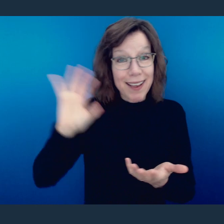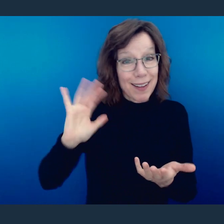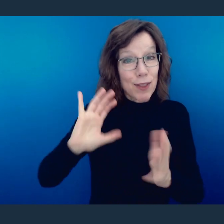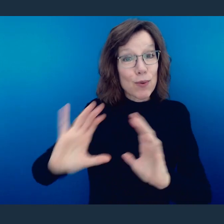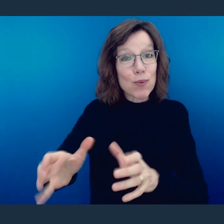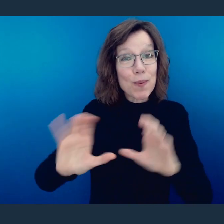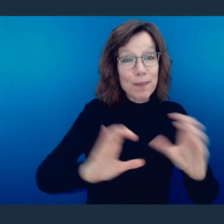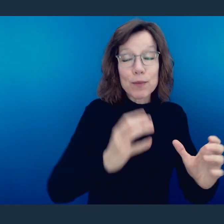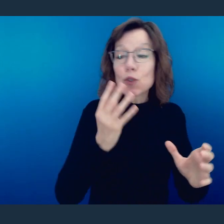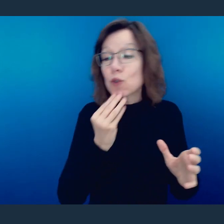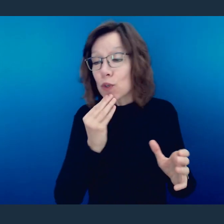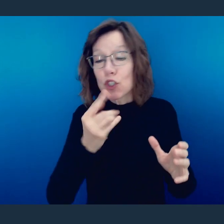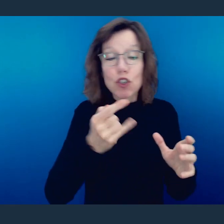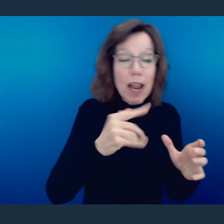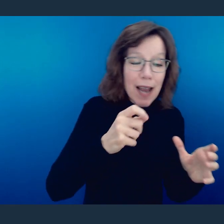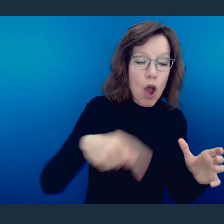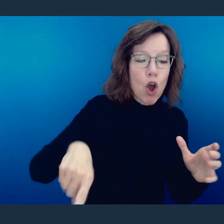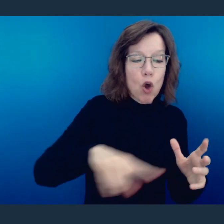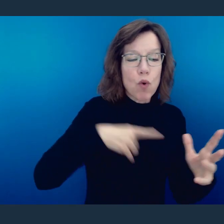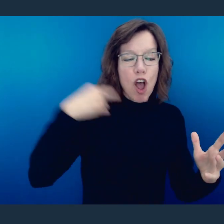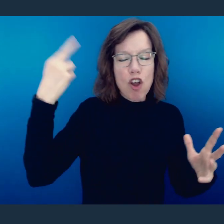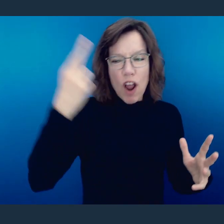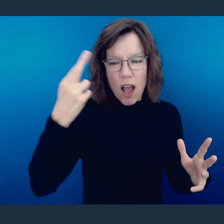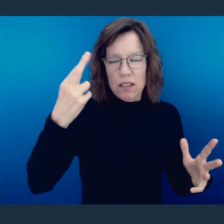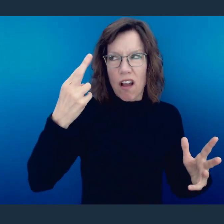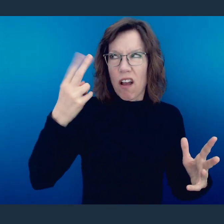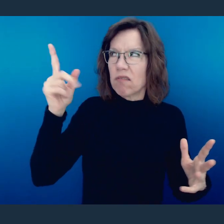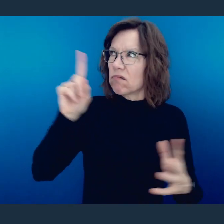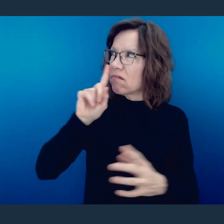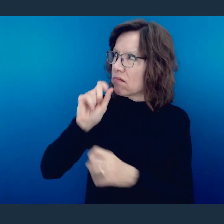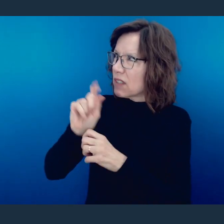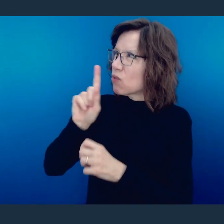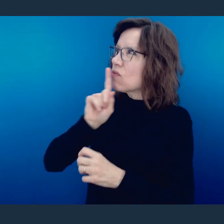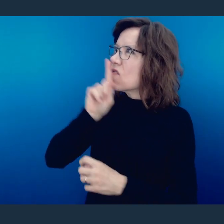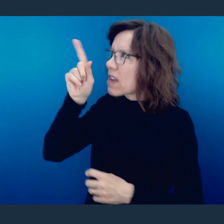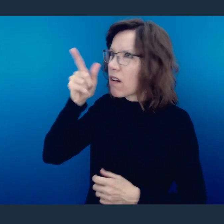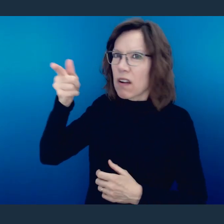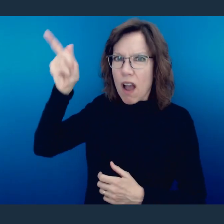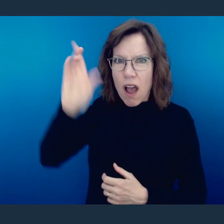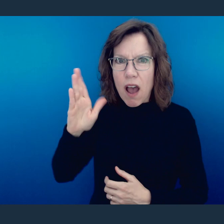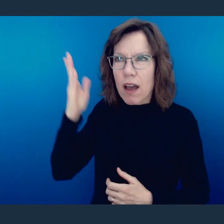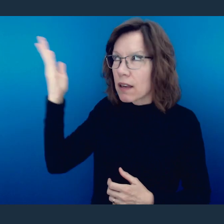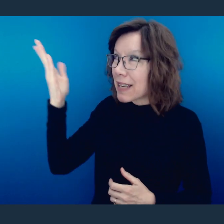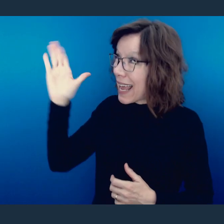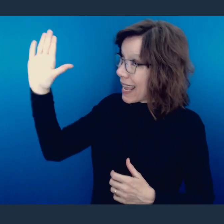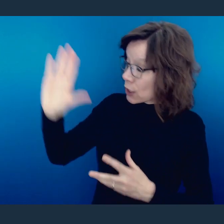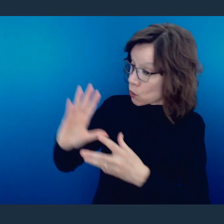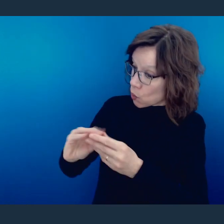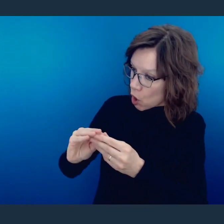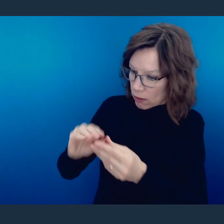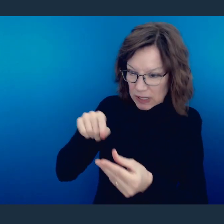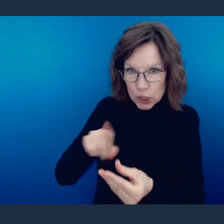just like these two groups to know that He is the living God, that His word is true and